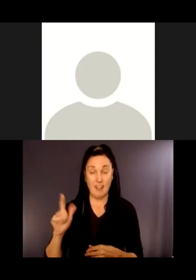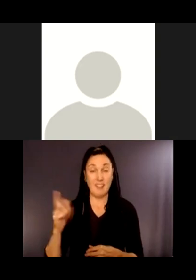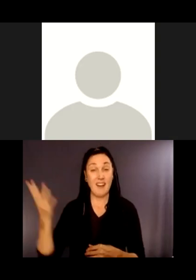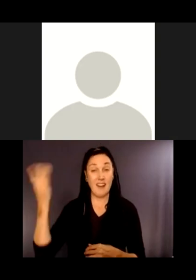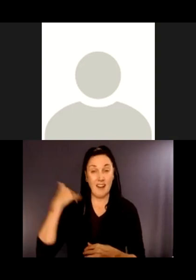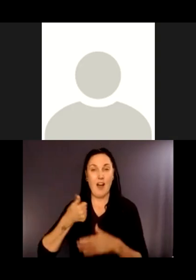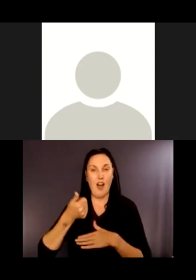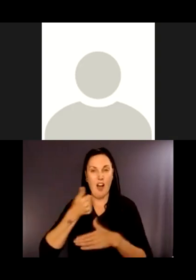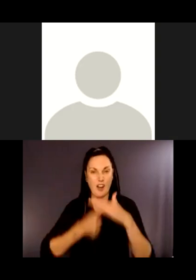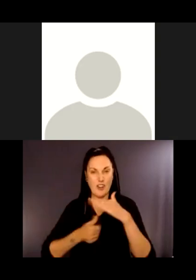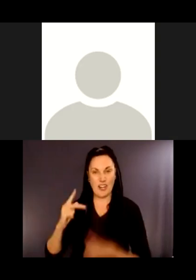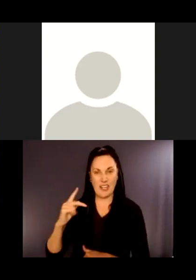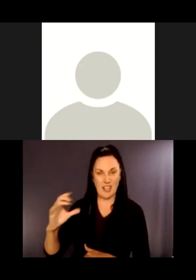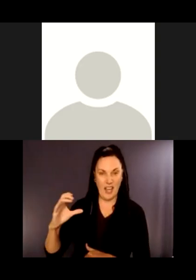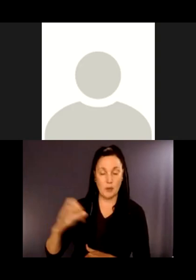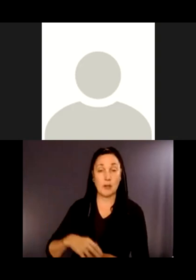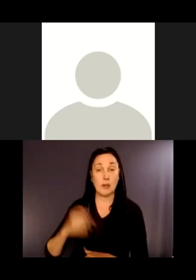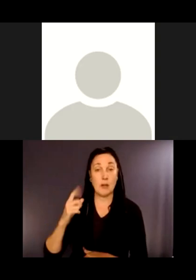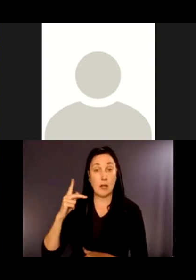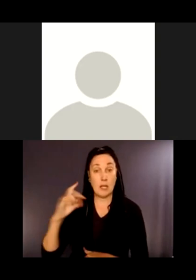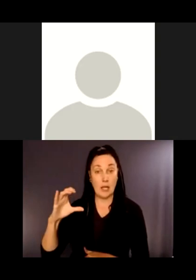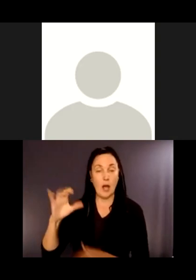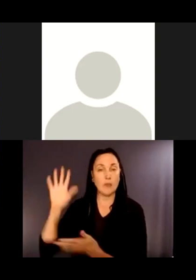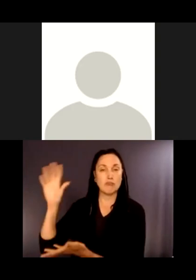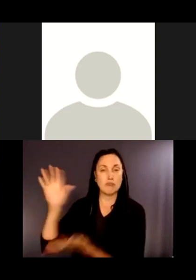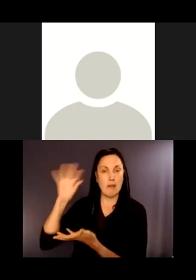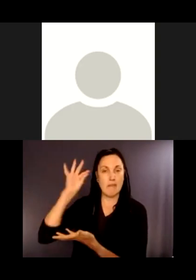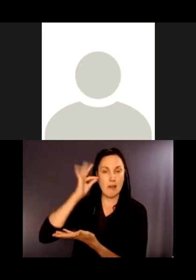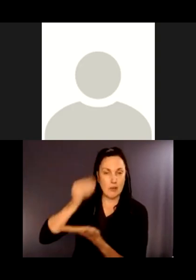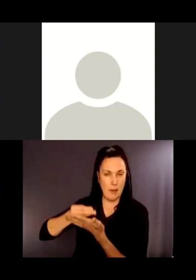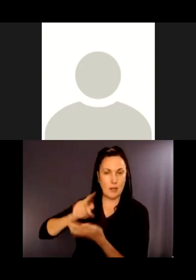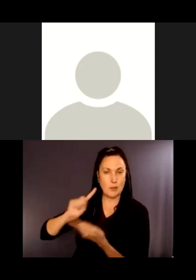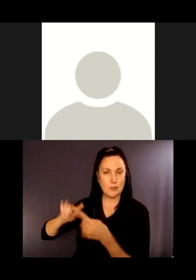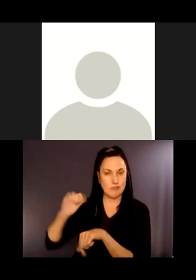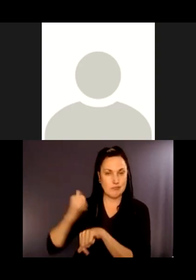King County obtained federal funding to establish this trail system.